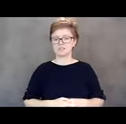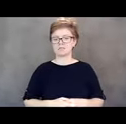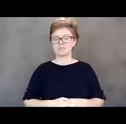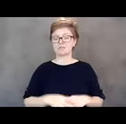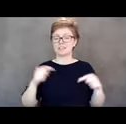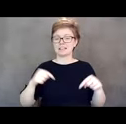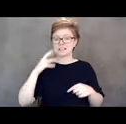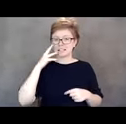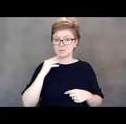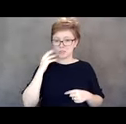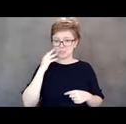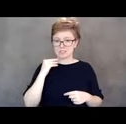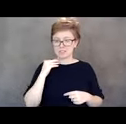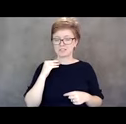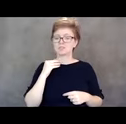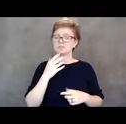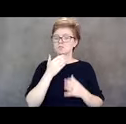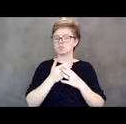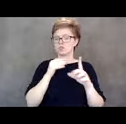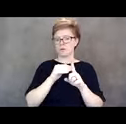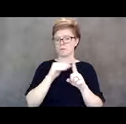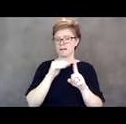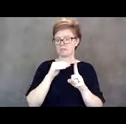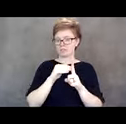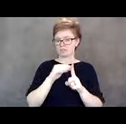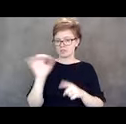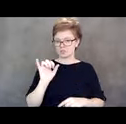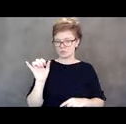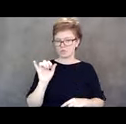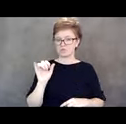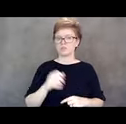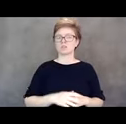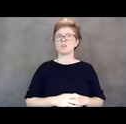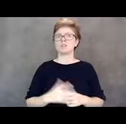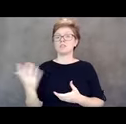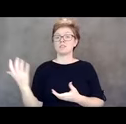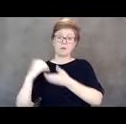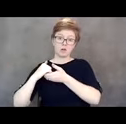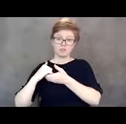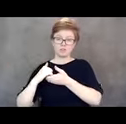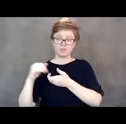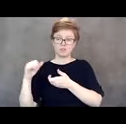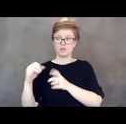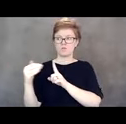and having wonderful partners, reminds us to continue having tenacity;